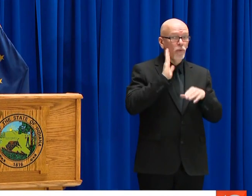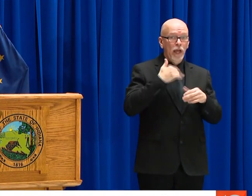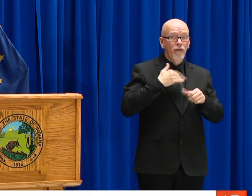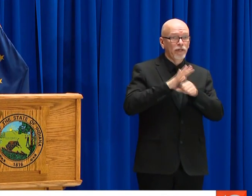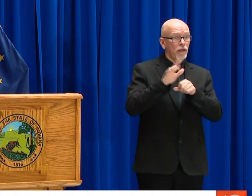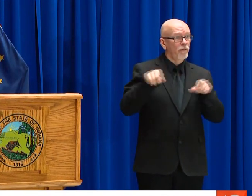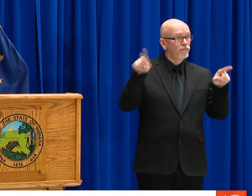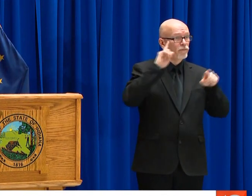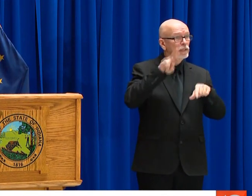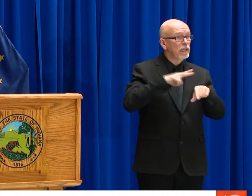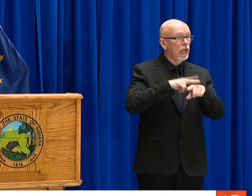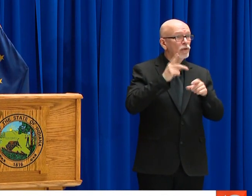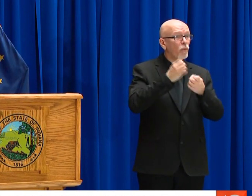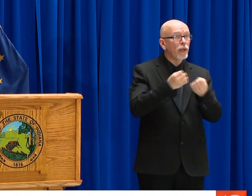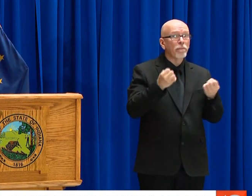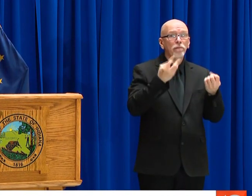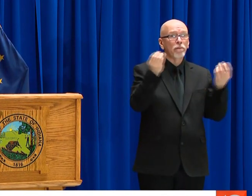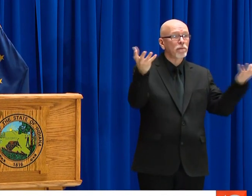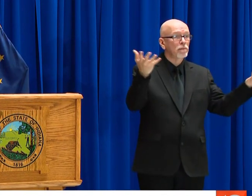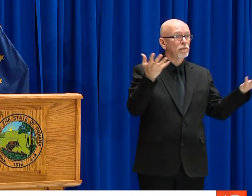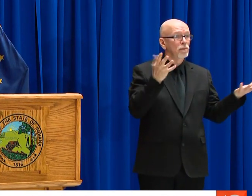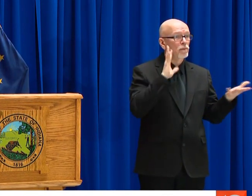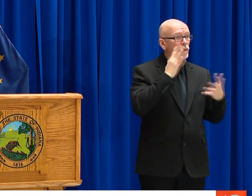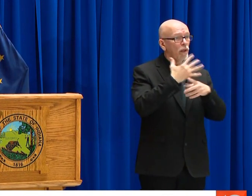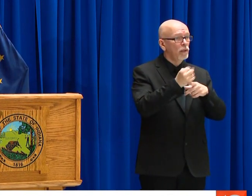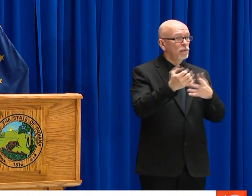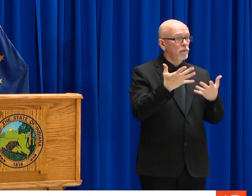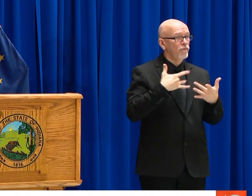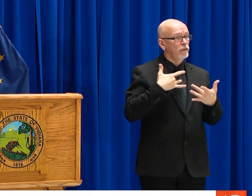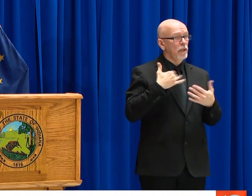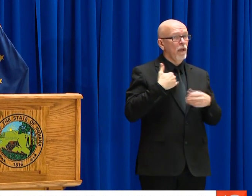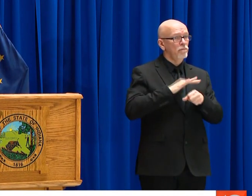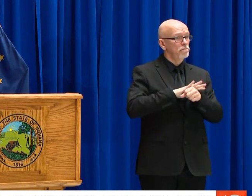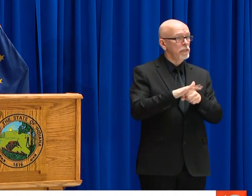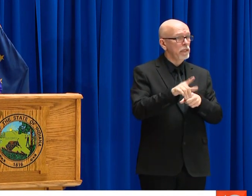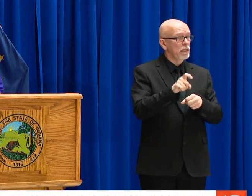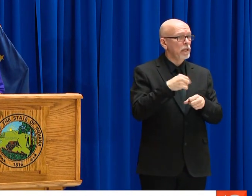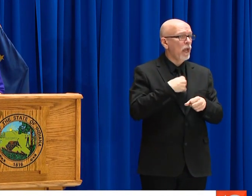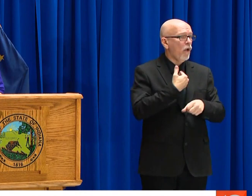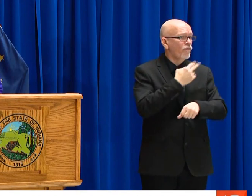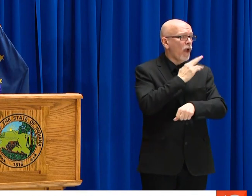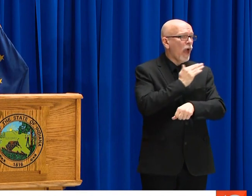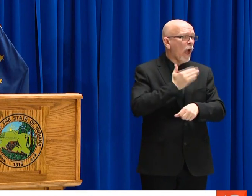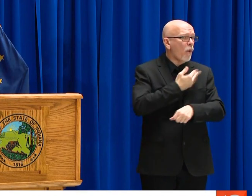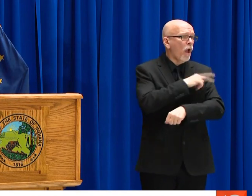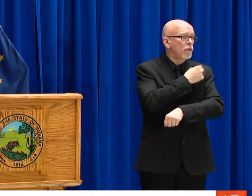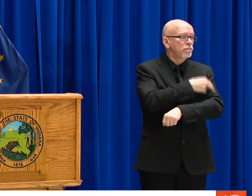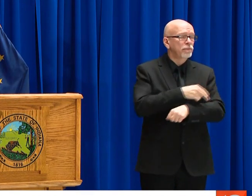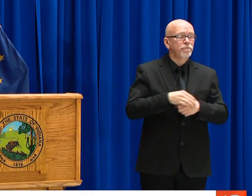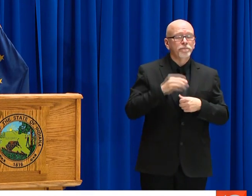NEW YORK CITY, IS THERE GOING TO BE THE EQUIPMENT YOU NEED WHEN YOU SEE THE SURGE IN INDIANA? ARE YOU SEEING THE SURGE OF